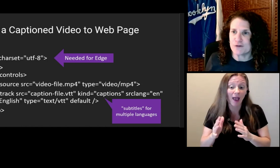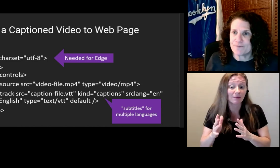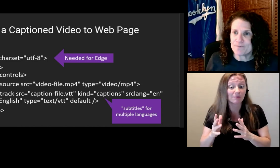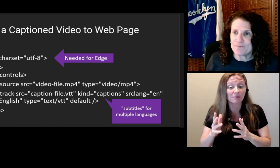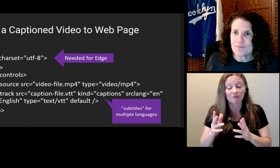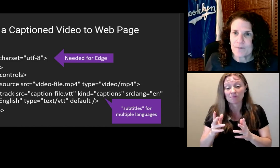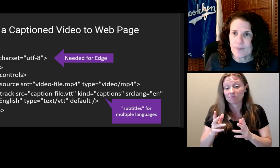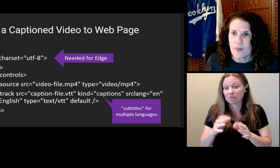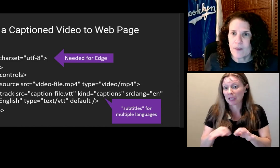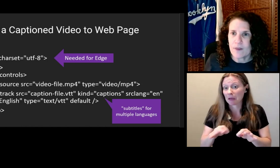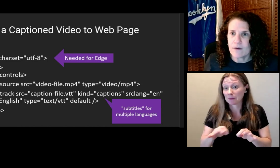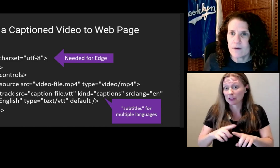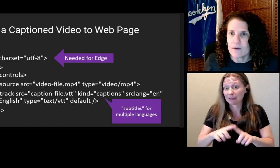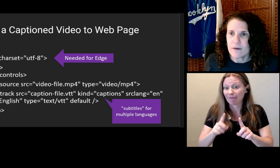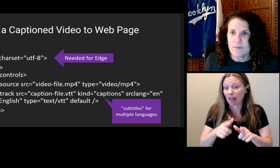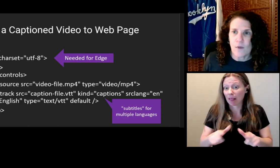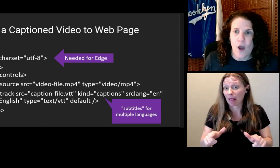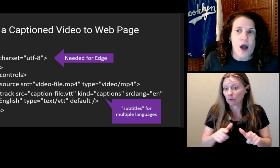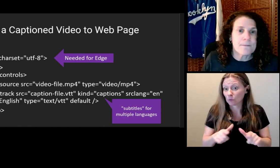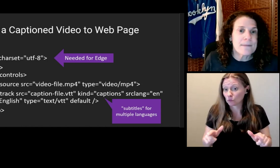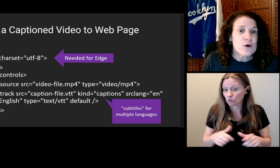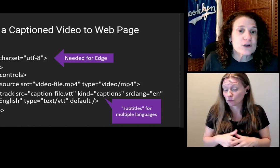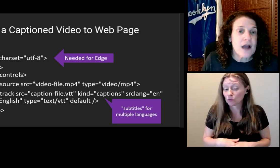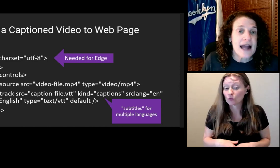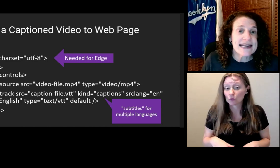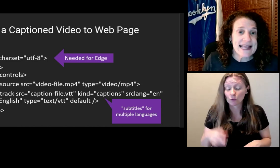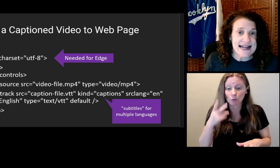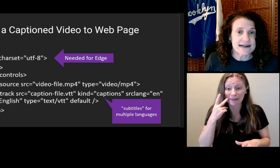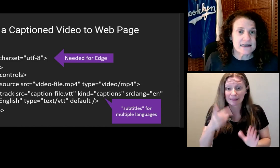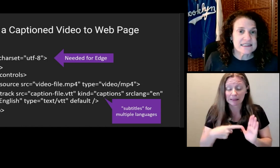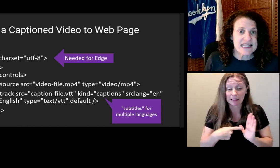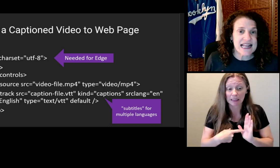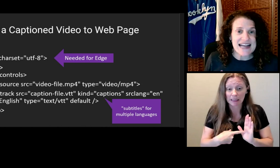You can see the example...